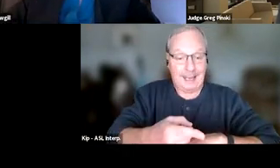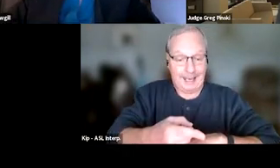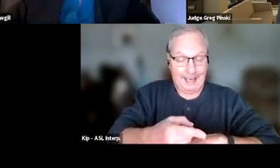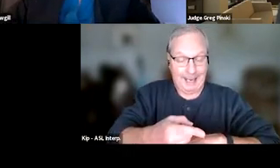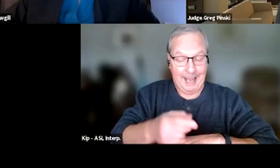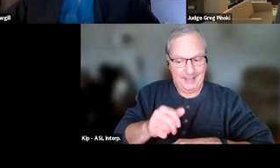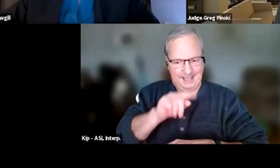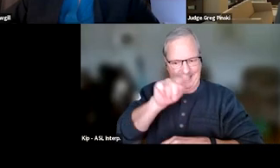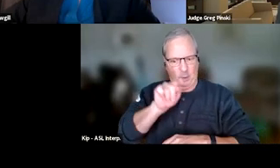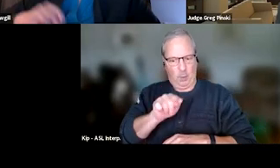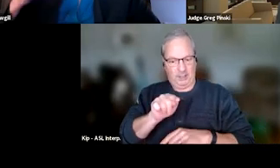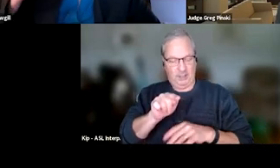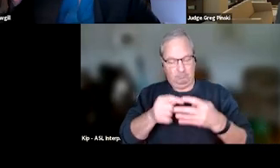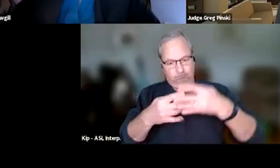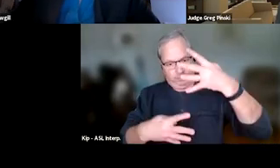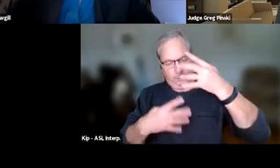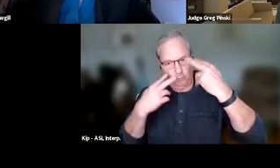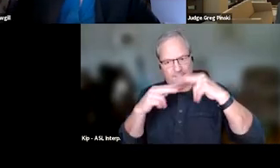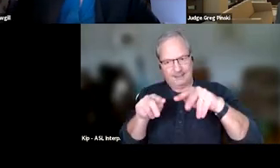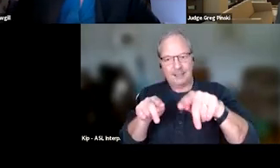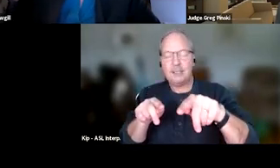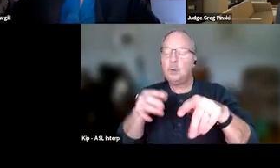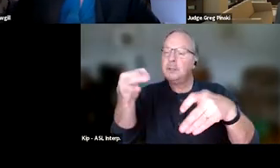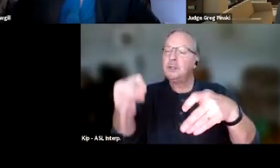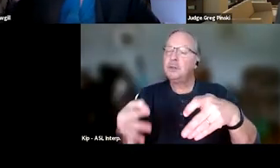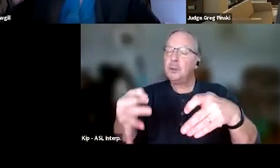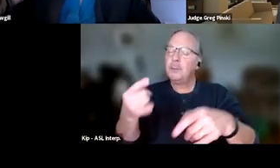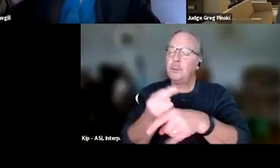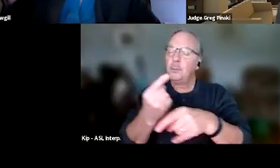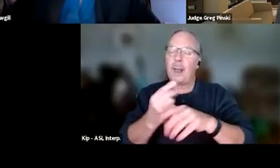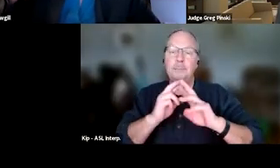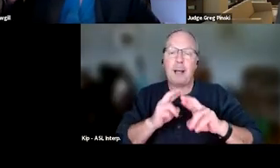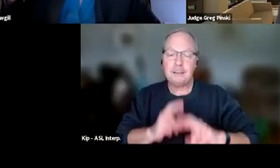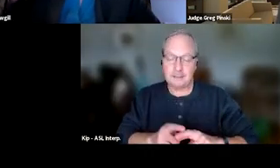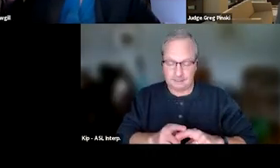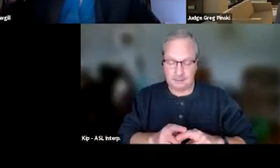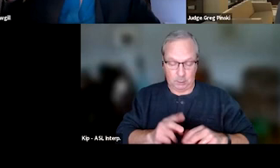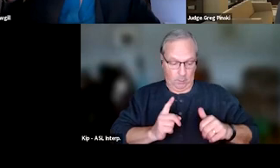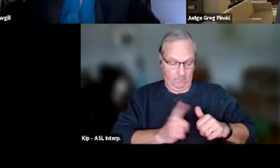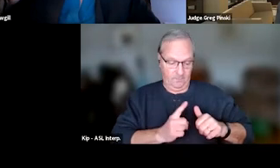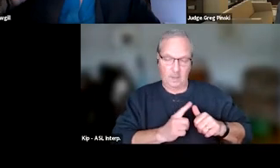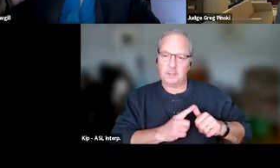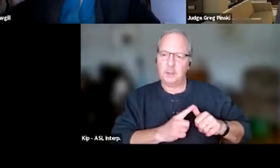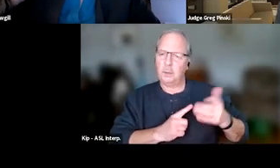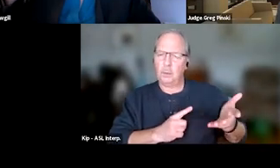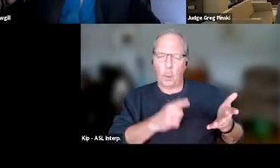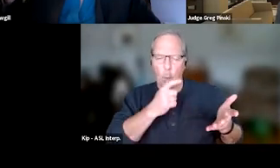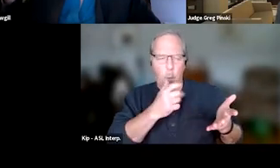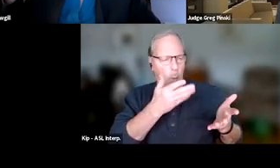that you're gonna wanna be asking so that you can determine the correct response, right? So first of all, you wanna know who they are as risk, need.